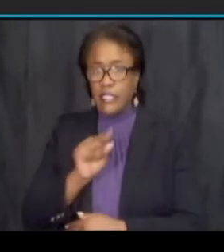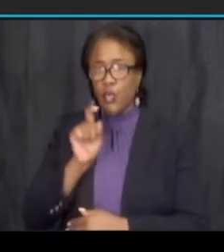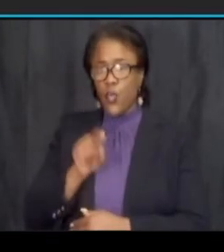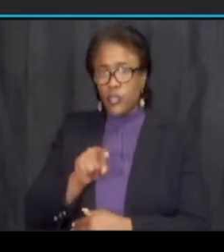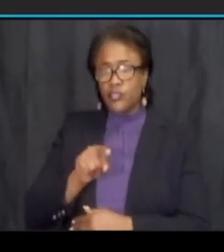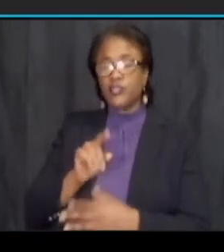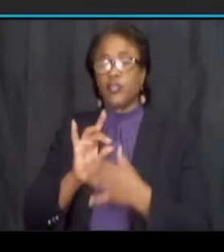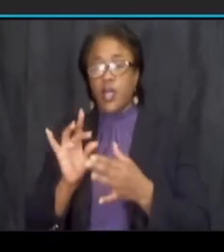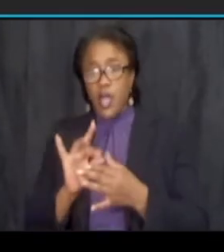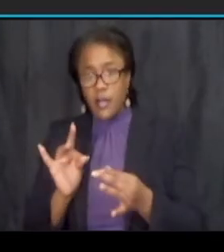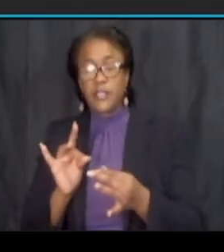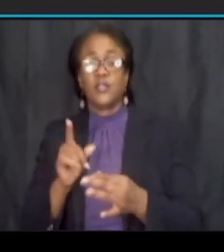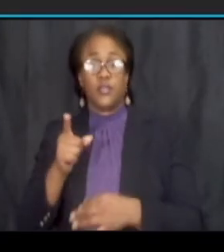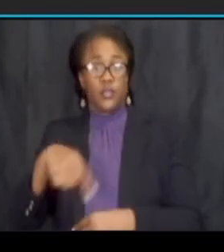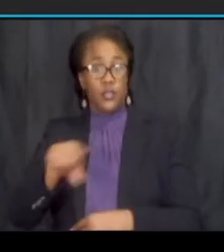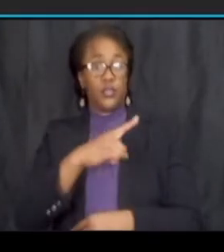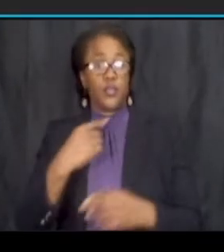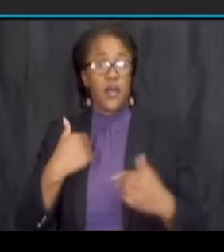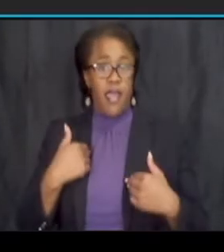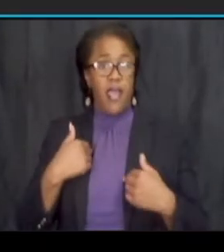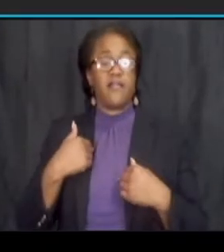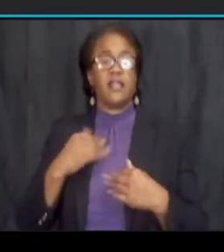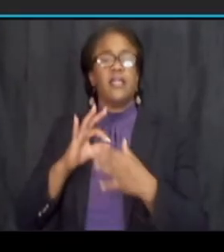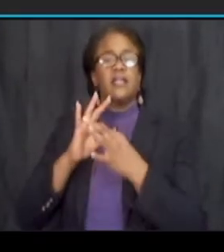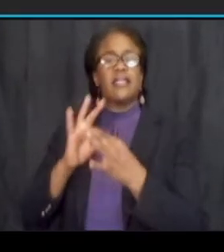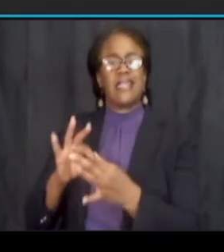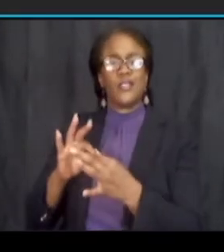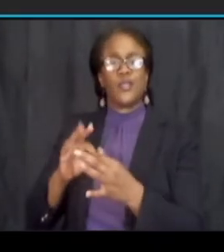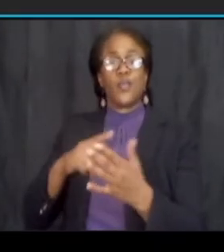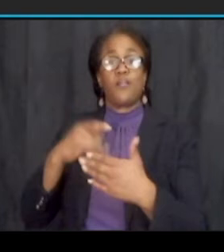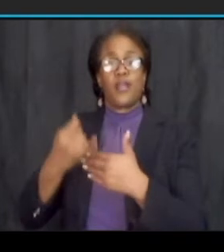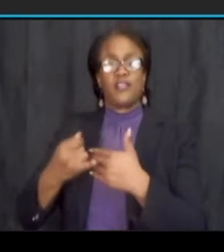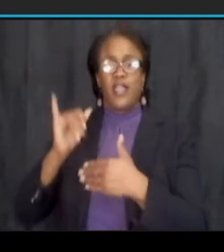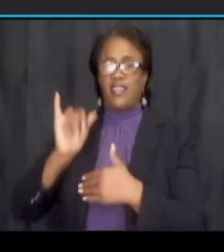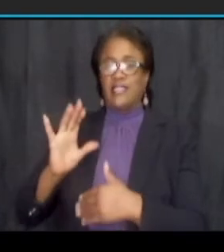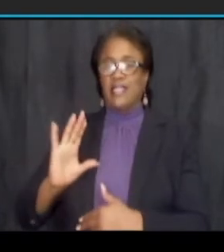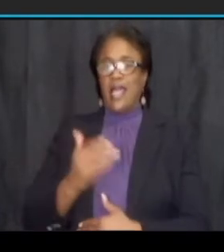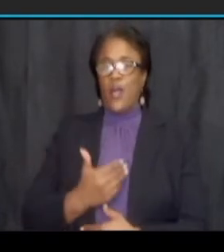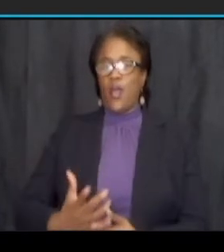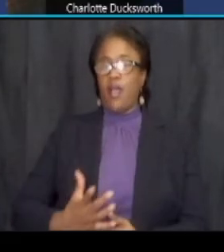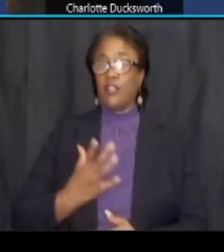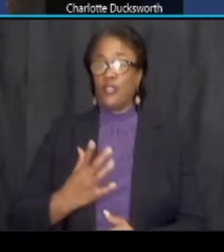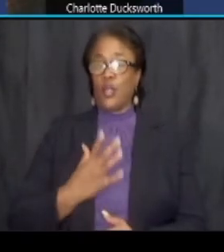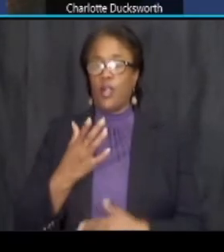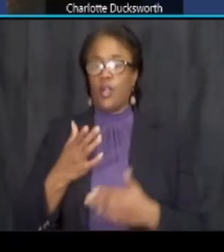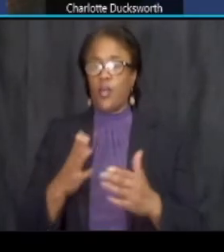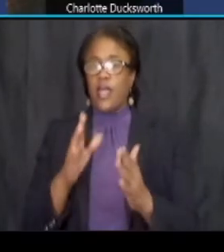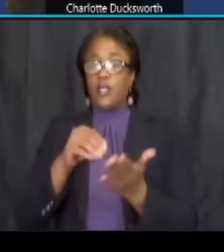have about the project this is one of our official ways of documenting so we encourage you all